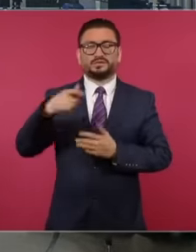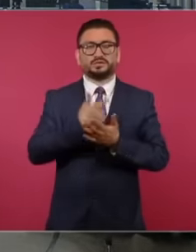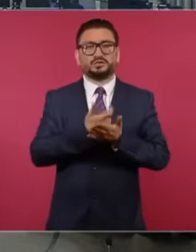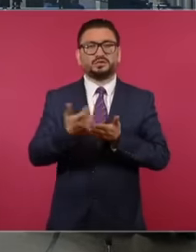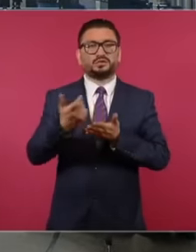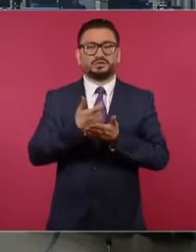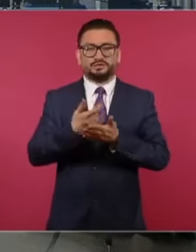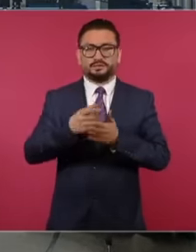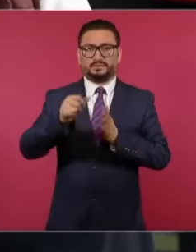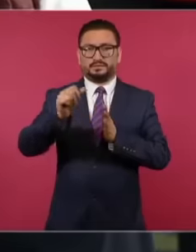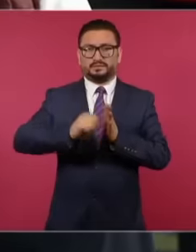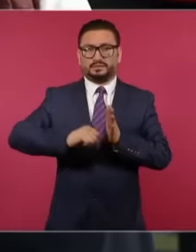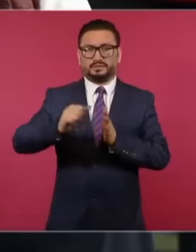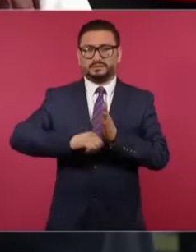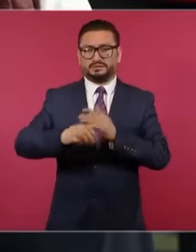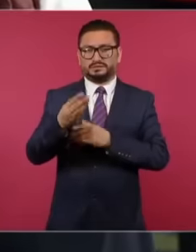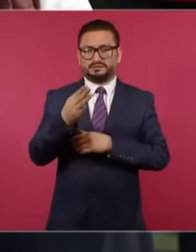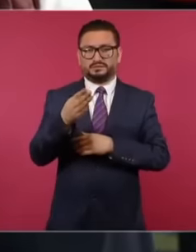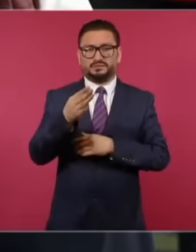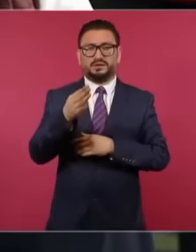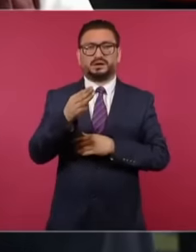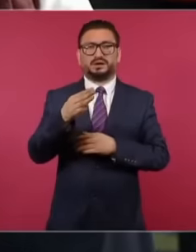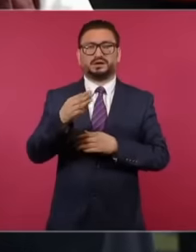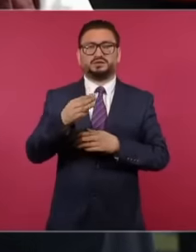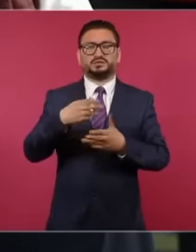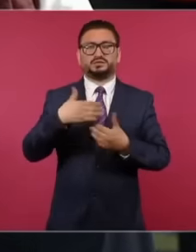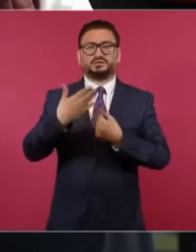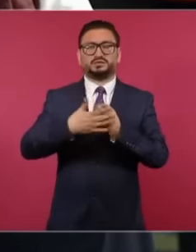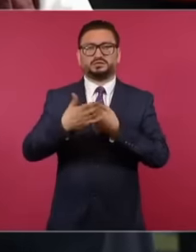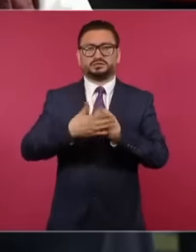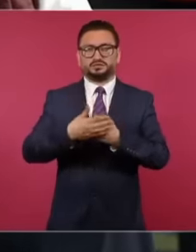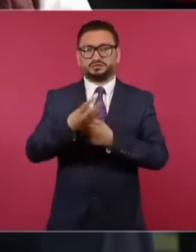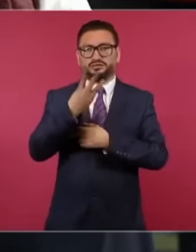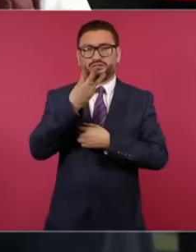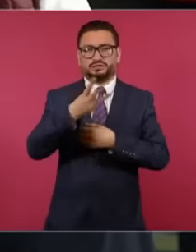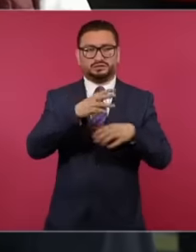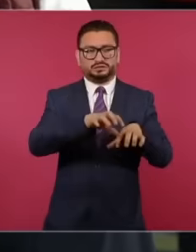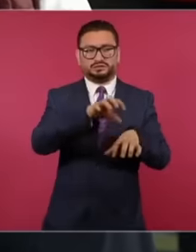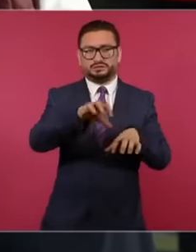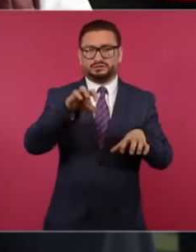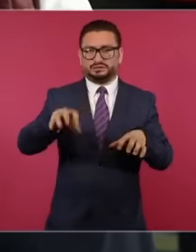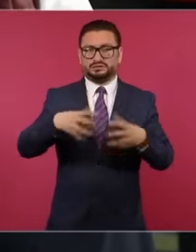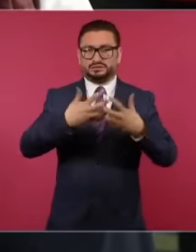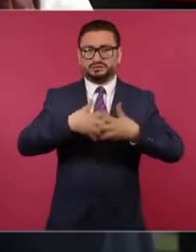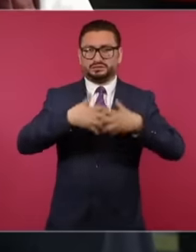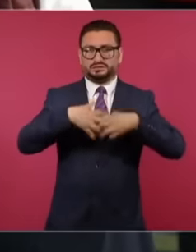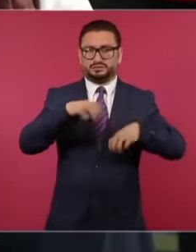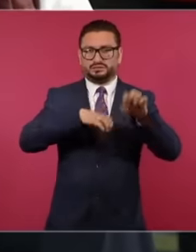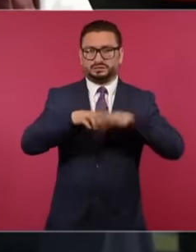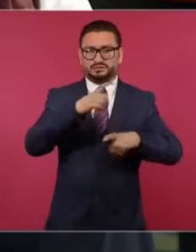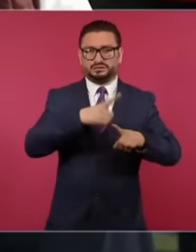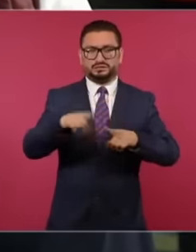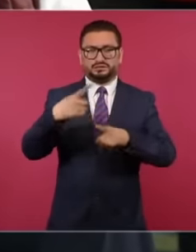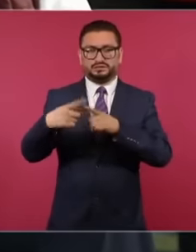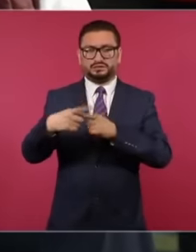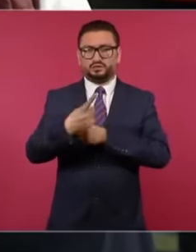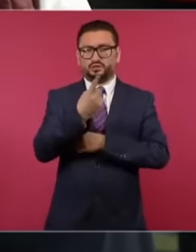in May through three different companies that will to contribute a third of their